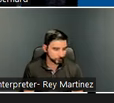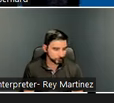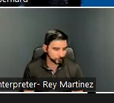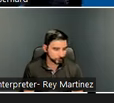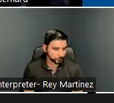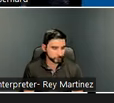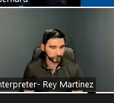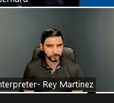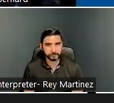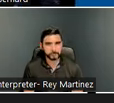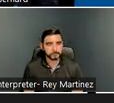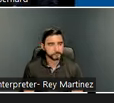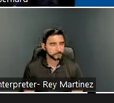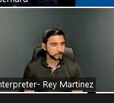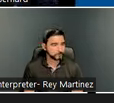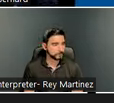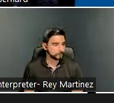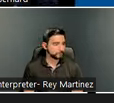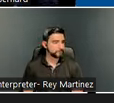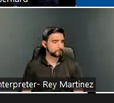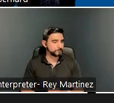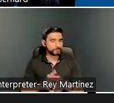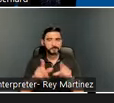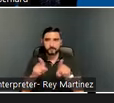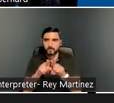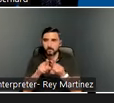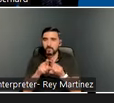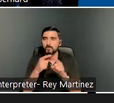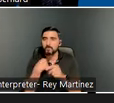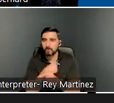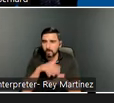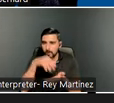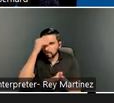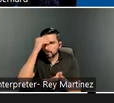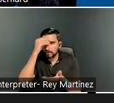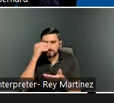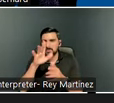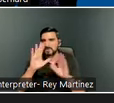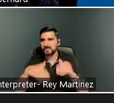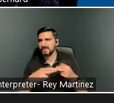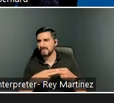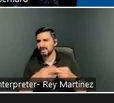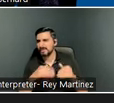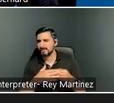We have also learned over the years that we can - if you can go on to the next slide.